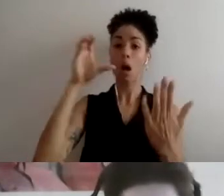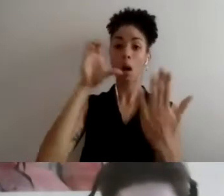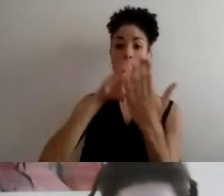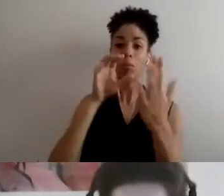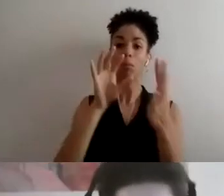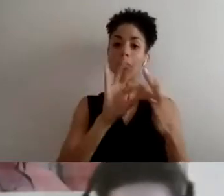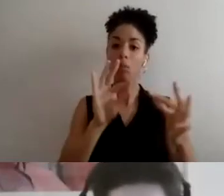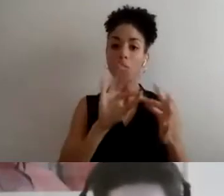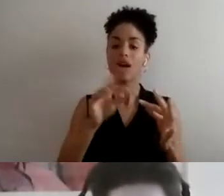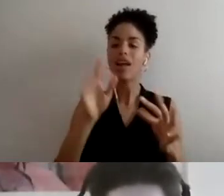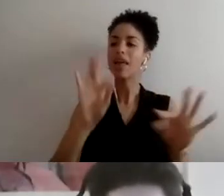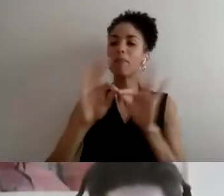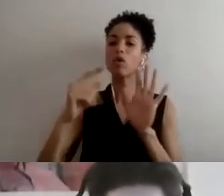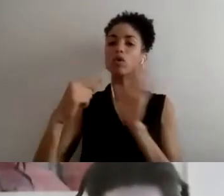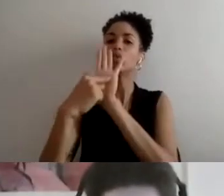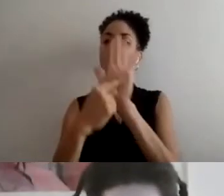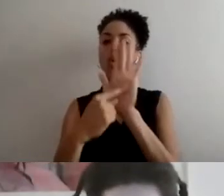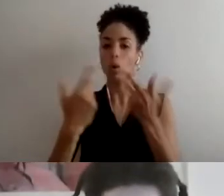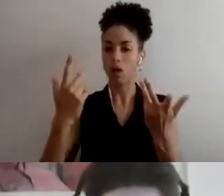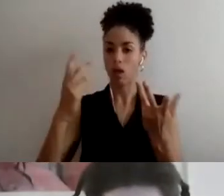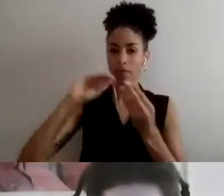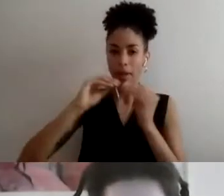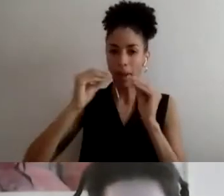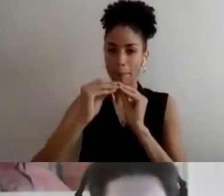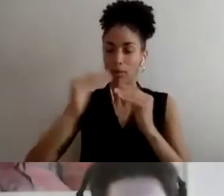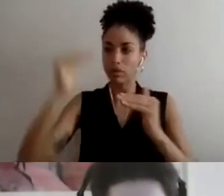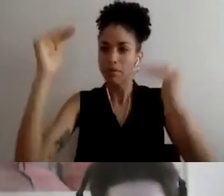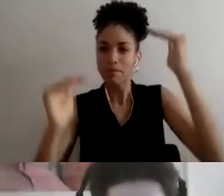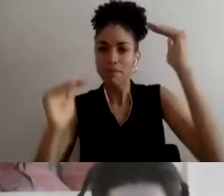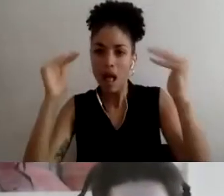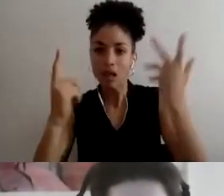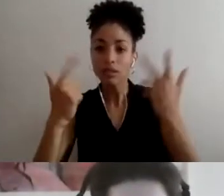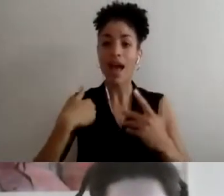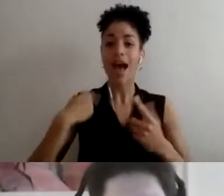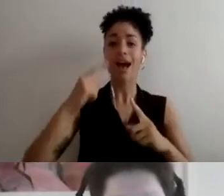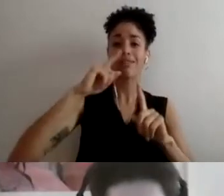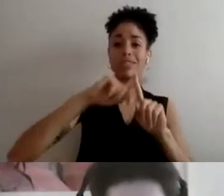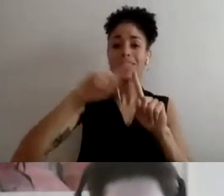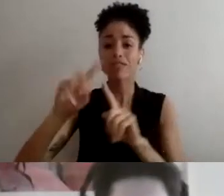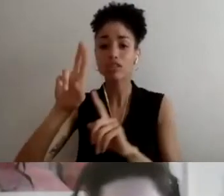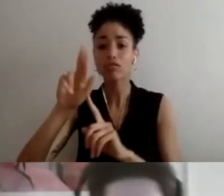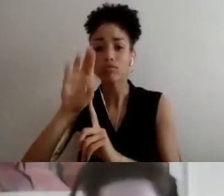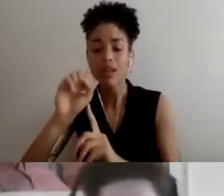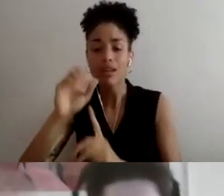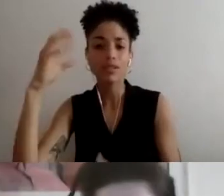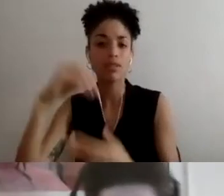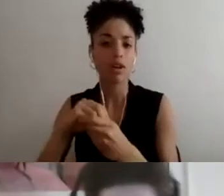everyone gets an opportunity for every position." If you can actually show that, that's better than just saying stuff.